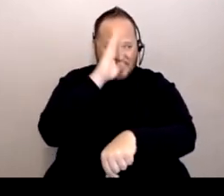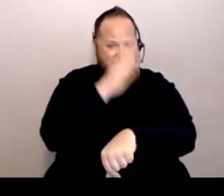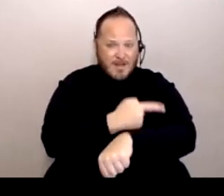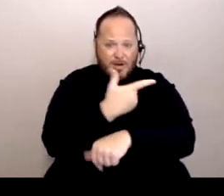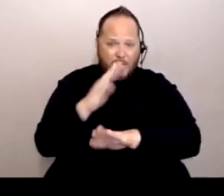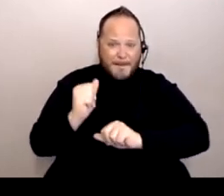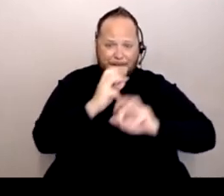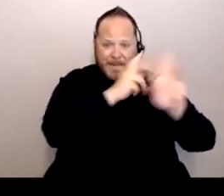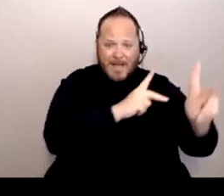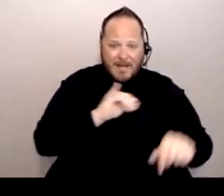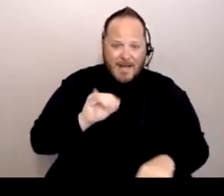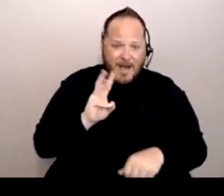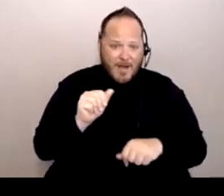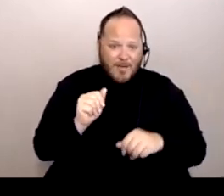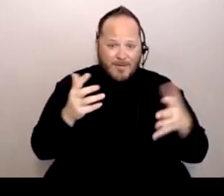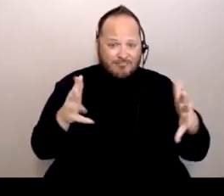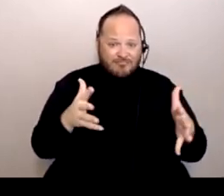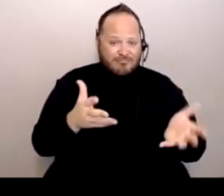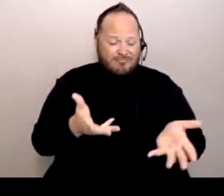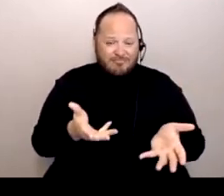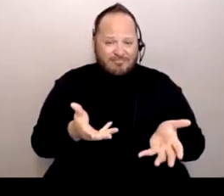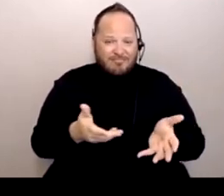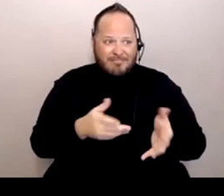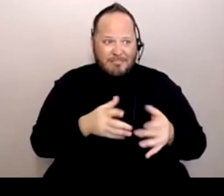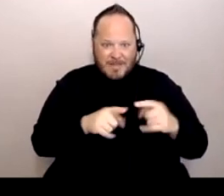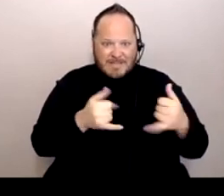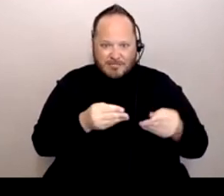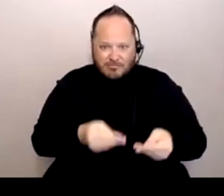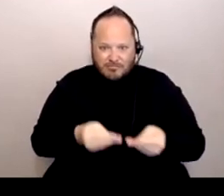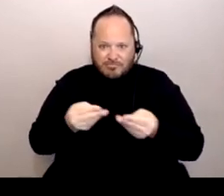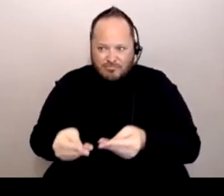So I just really want to be mindful of the effects,